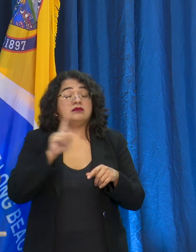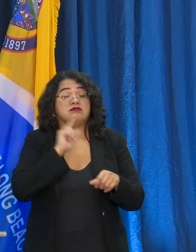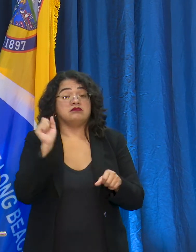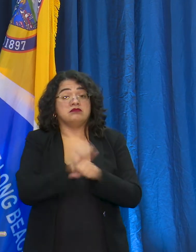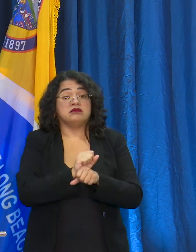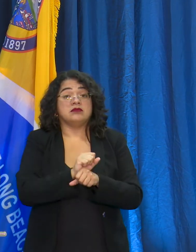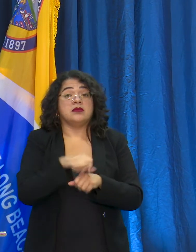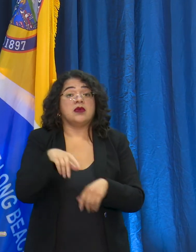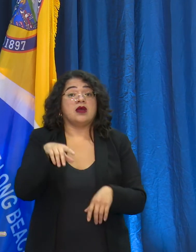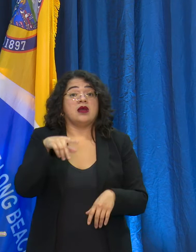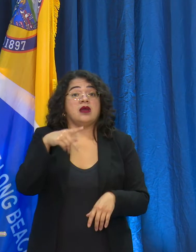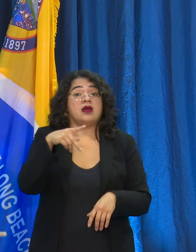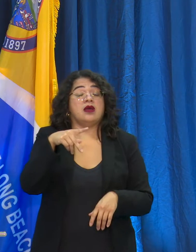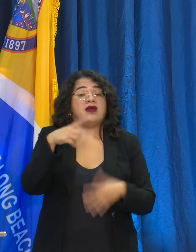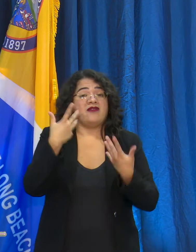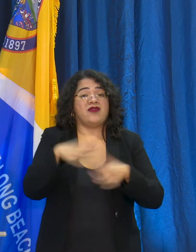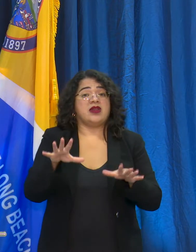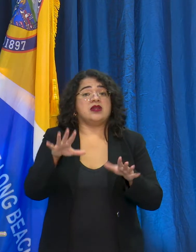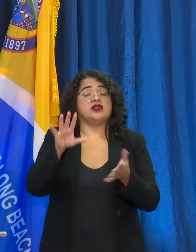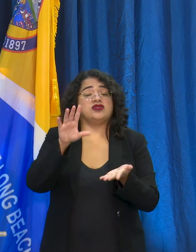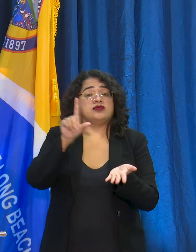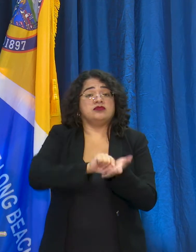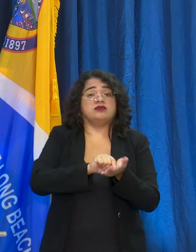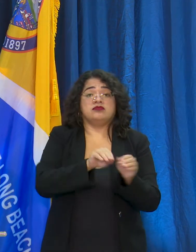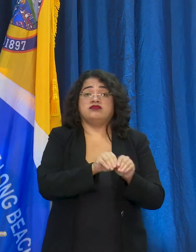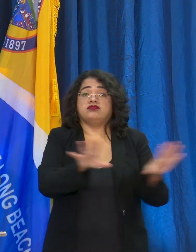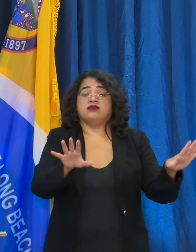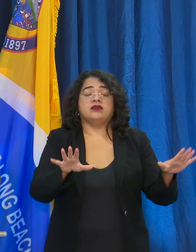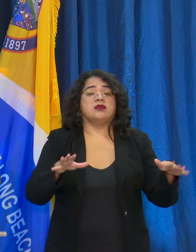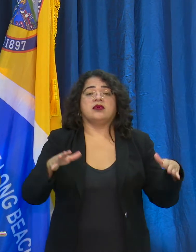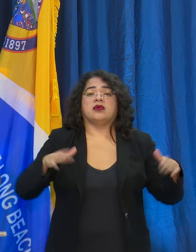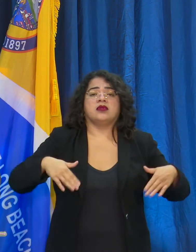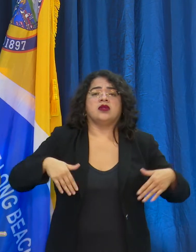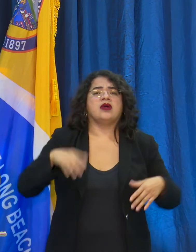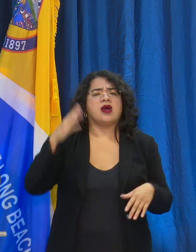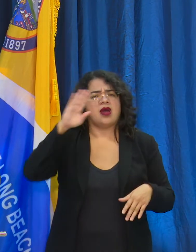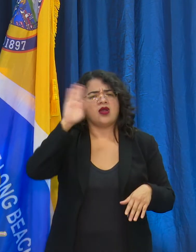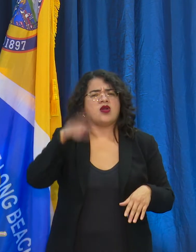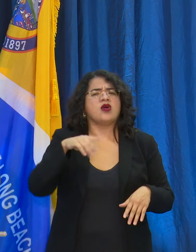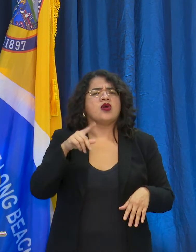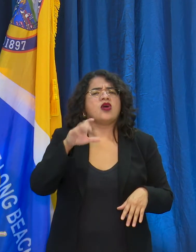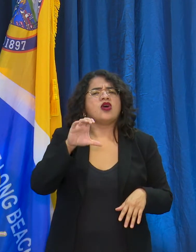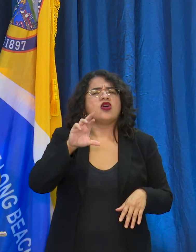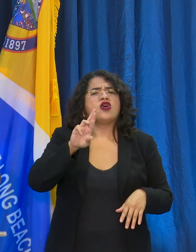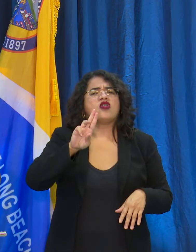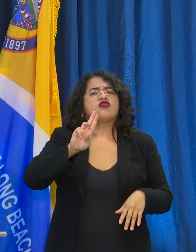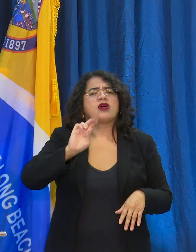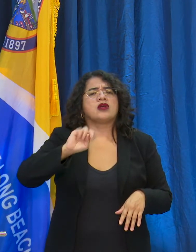report about the criminal citation, which was the the Crunch Fitness here in the City, but that facility is now